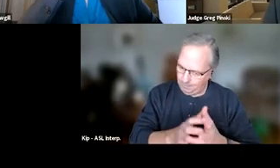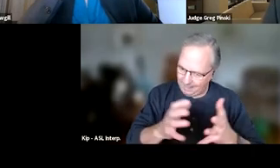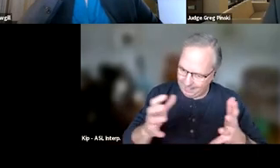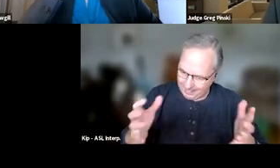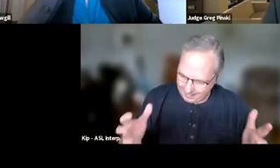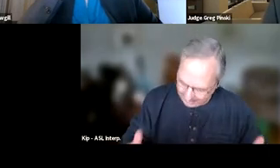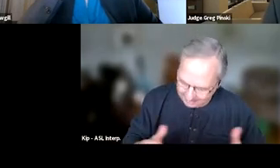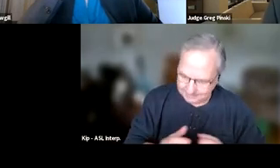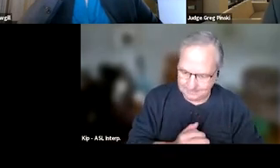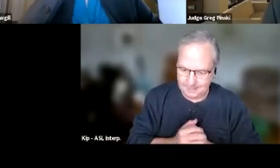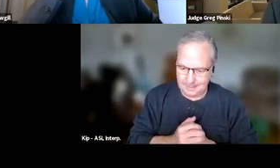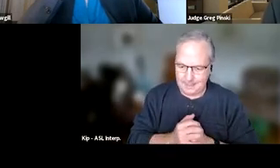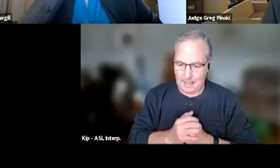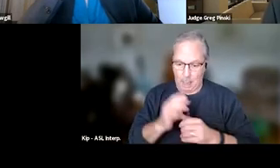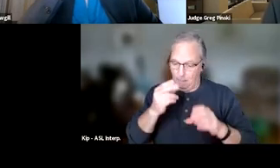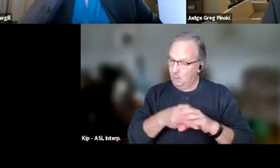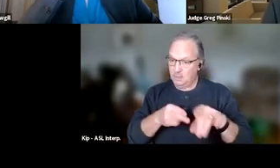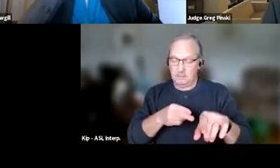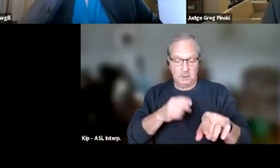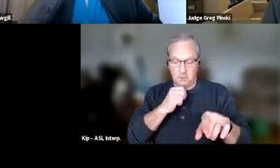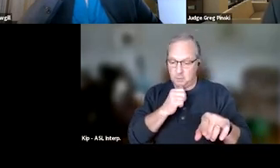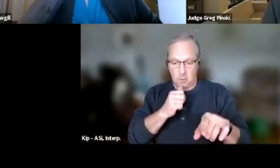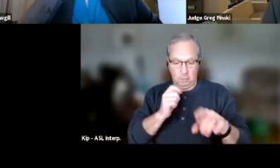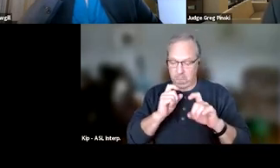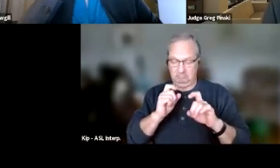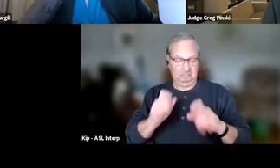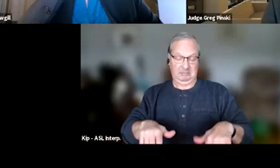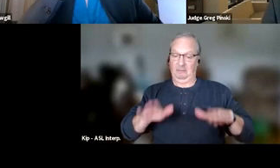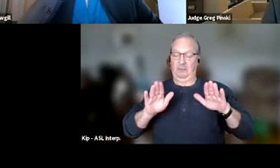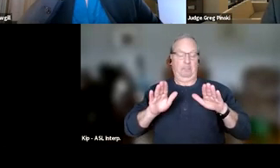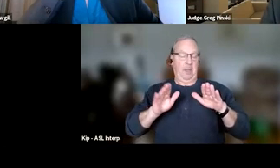our participants don't give up their due process rights at the treatment court door.